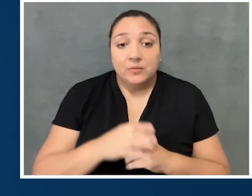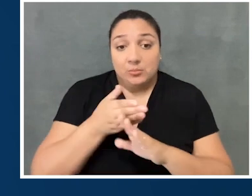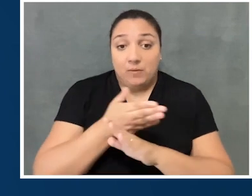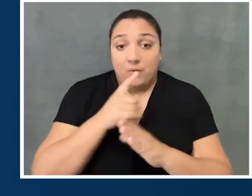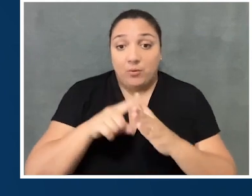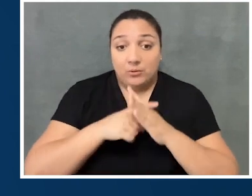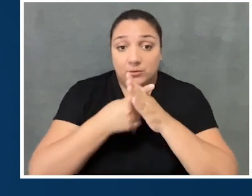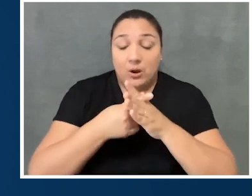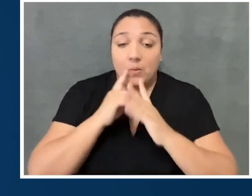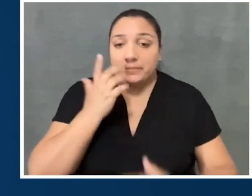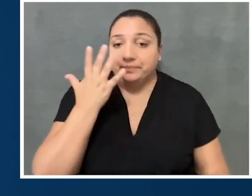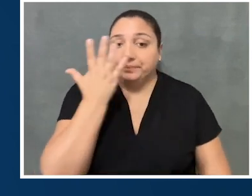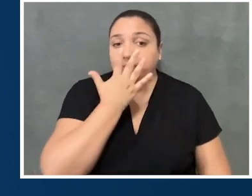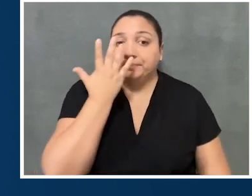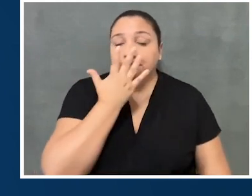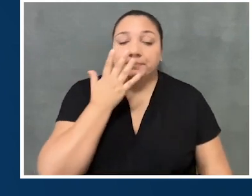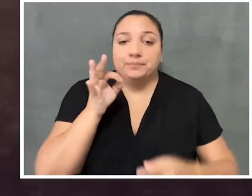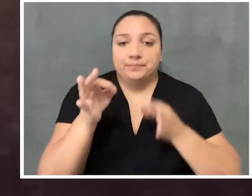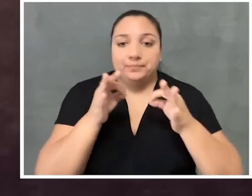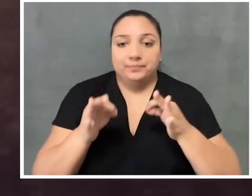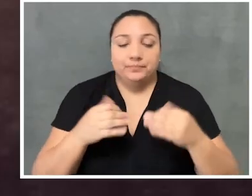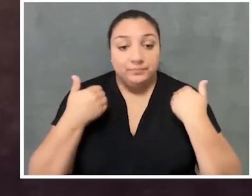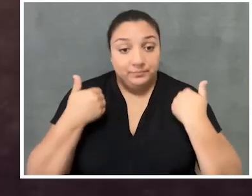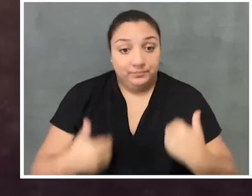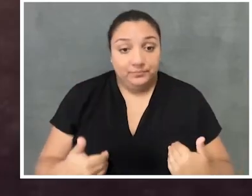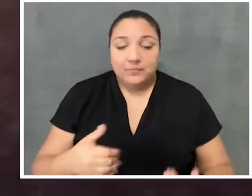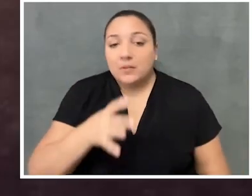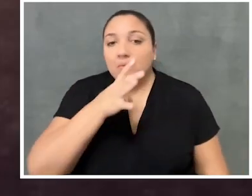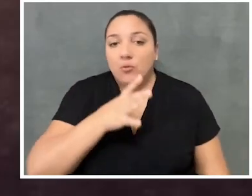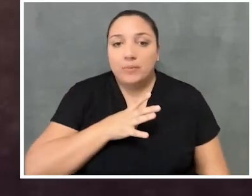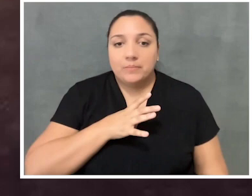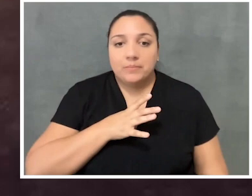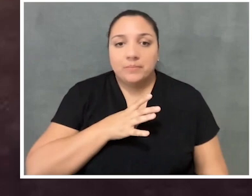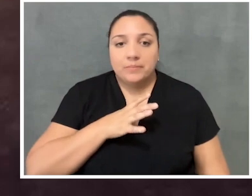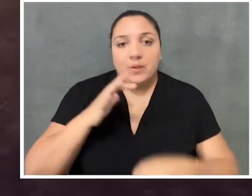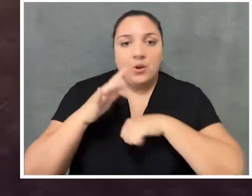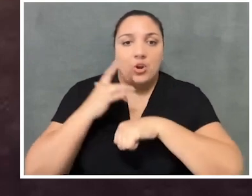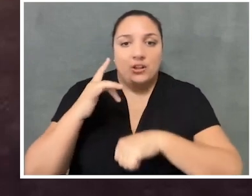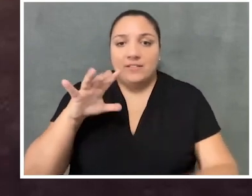we're going to give our self-descriptions. I am a woman in my early 50s.